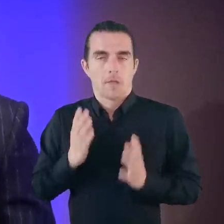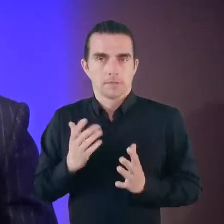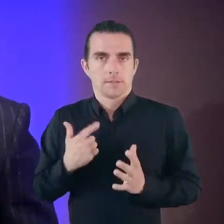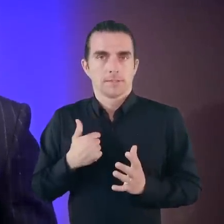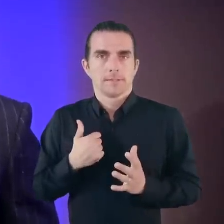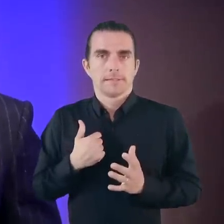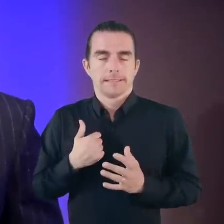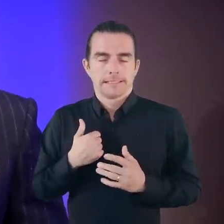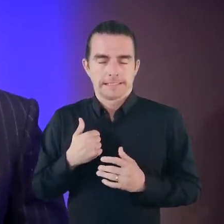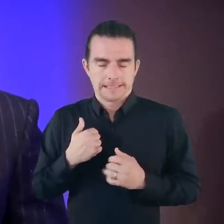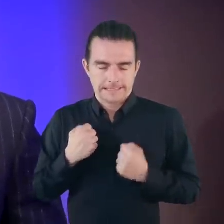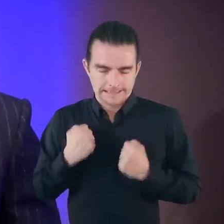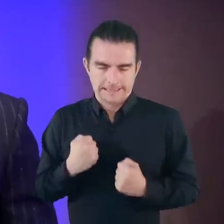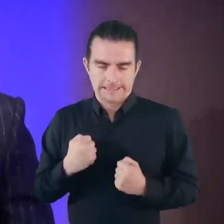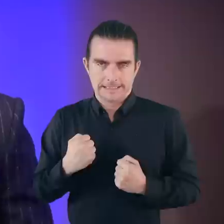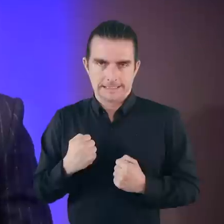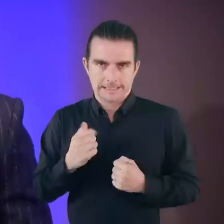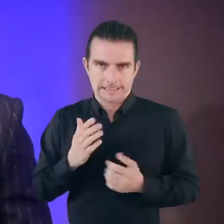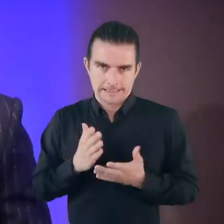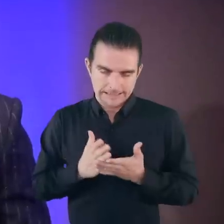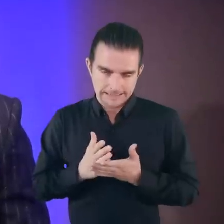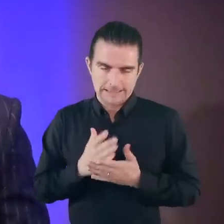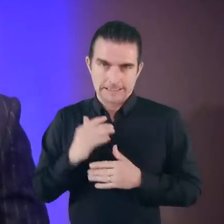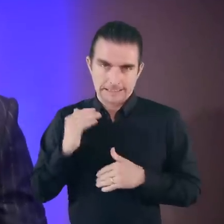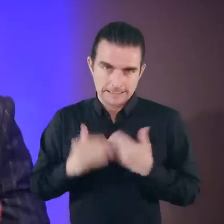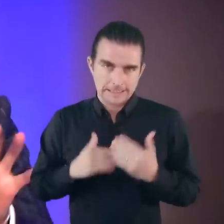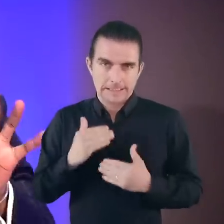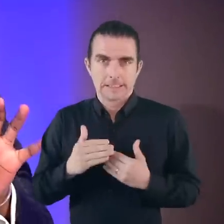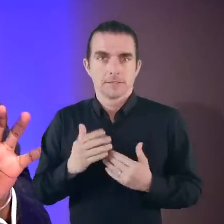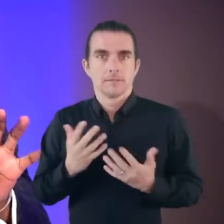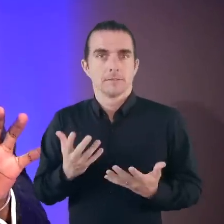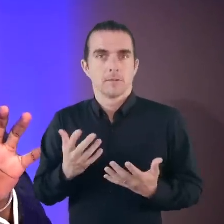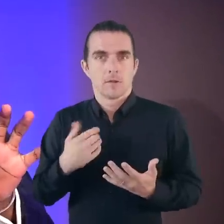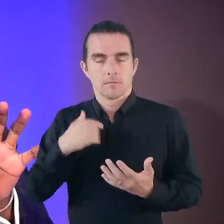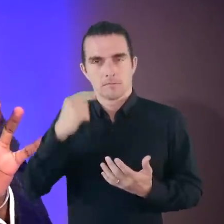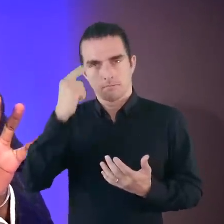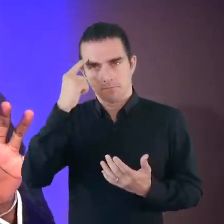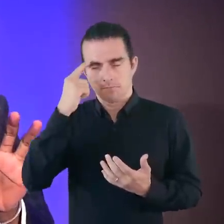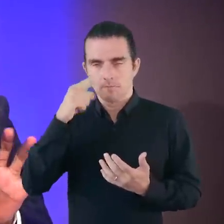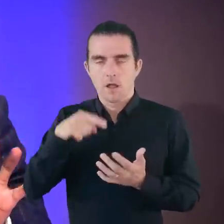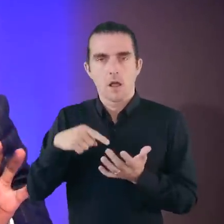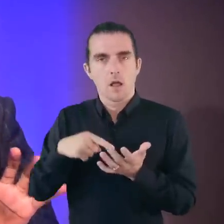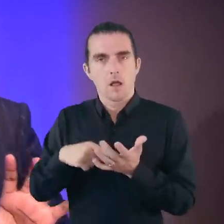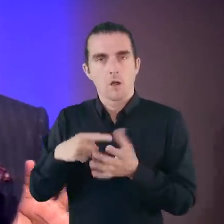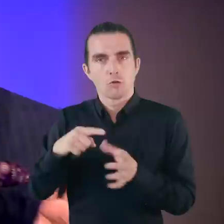and it gives me a reason to persevere. The actual thing that becomes the iconic image in my own mind